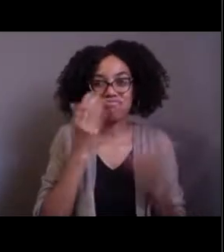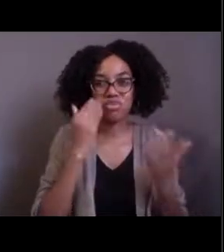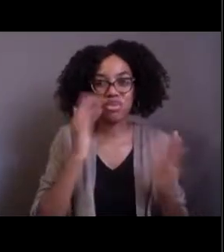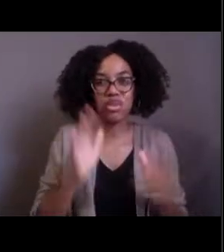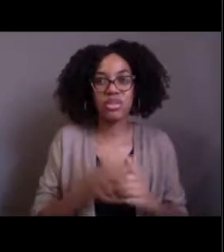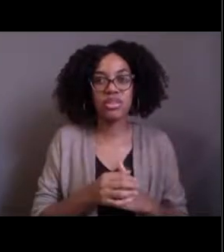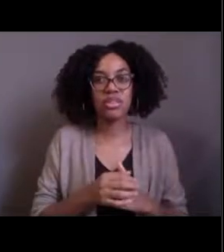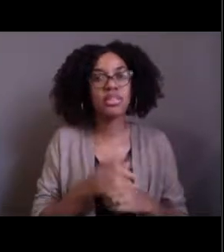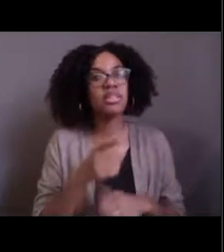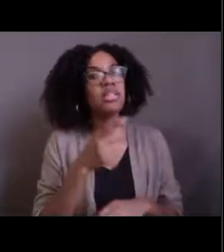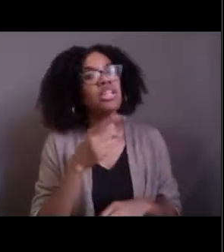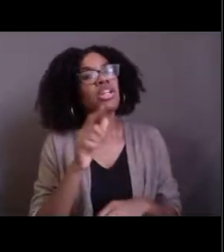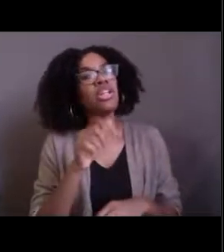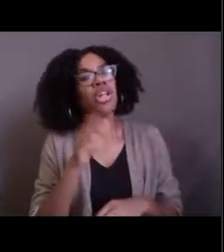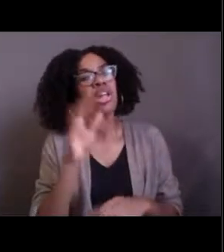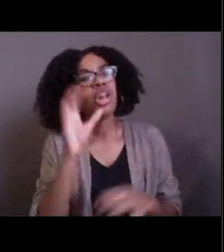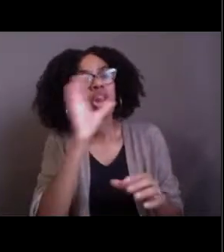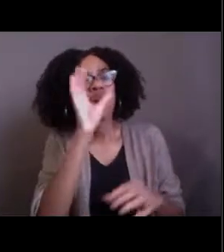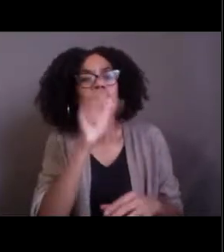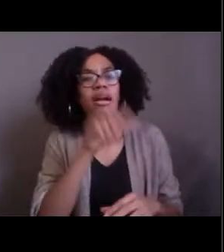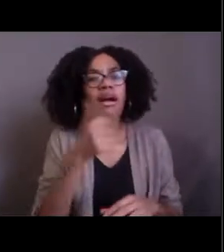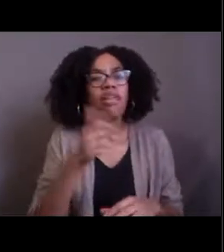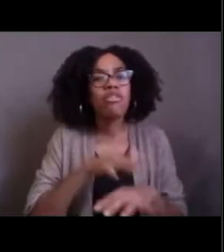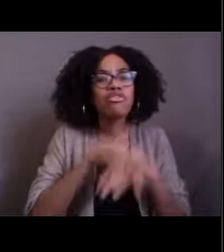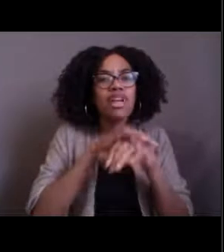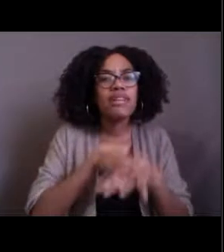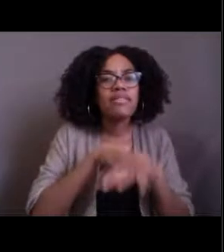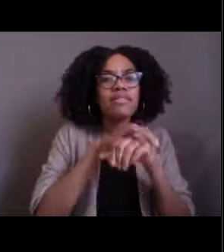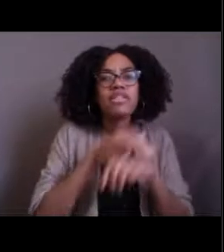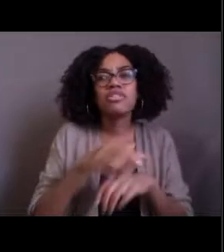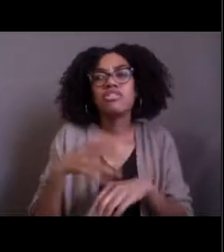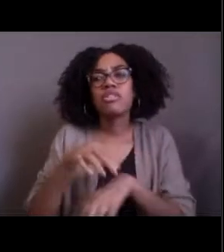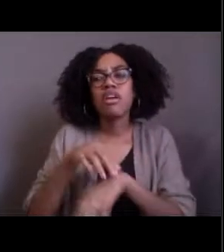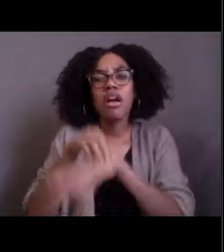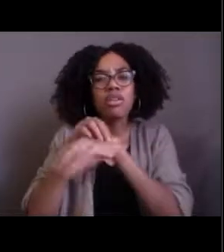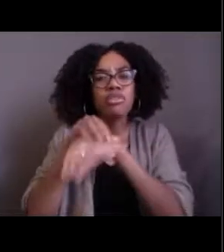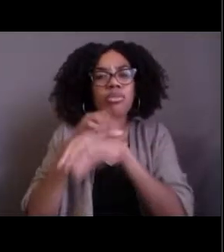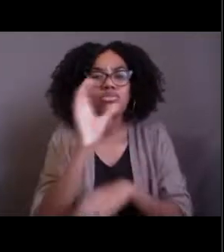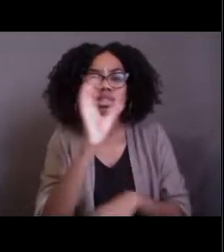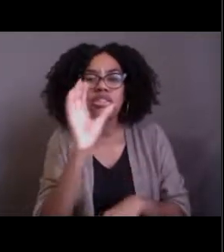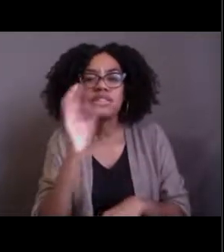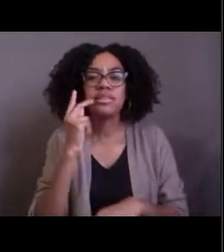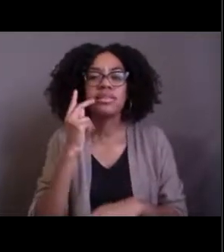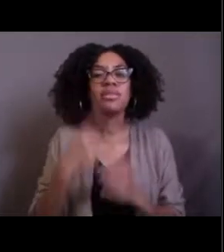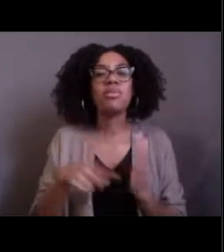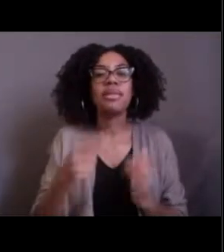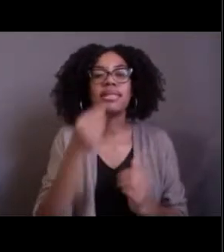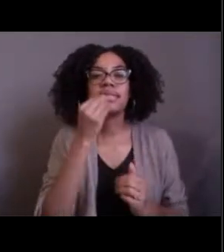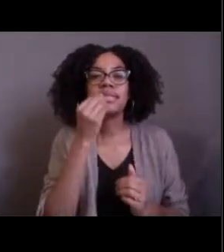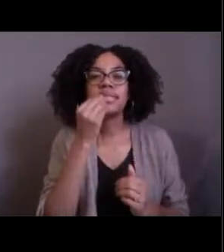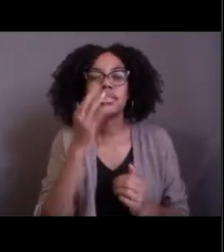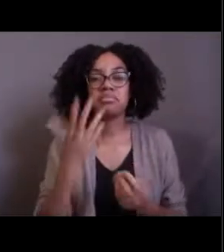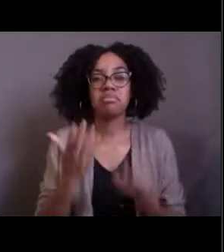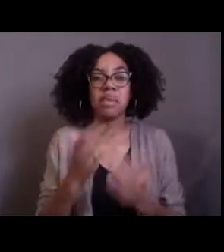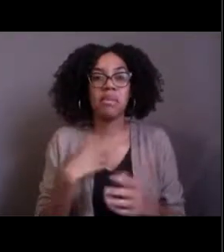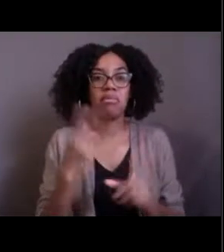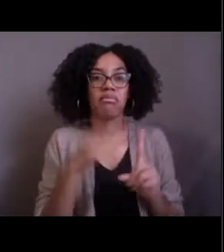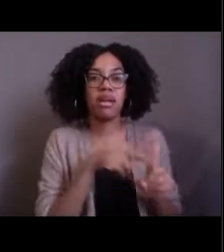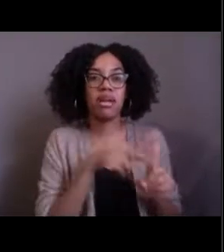and other octopus and other, any of the creatures we saw if you want to know sort of what their diet is or their age or anything like that